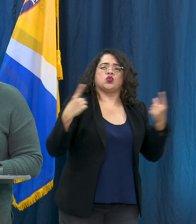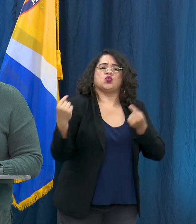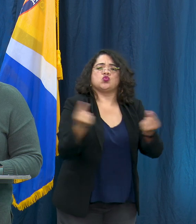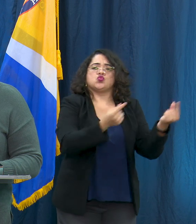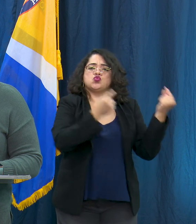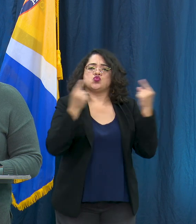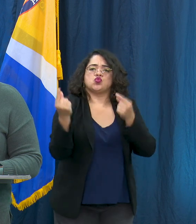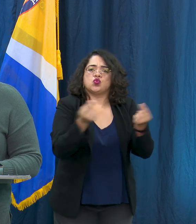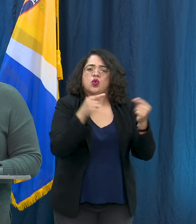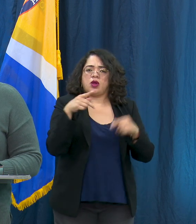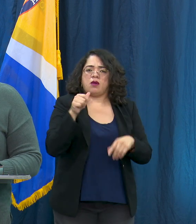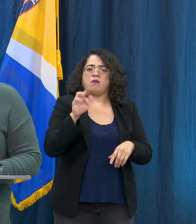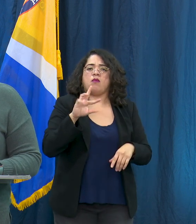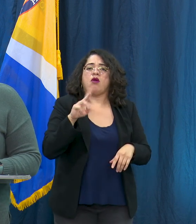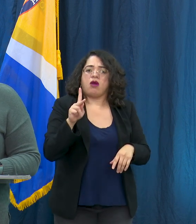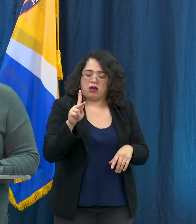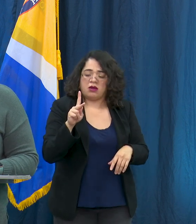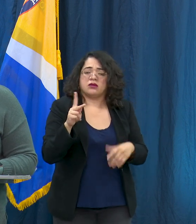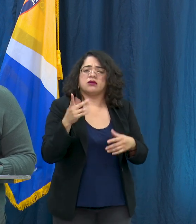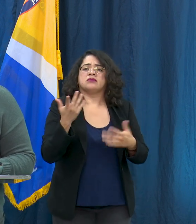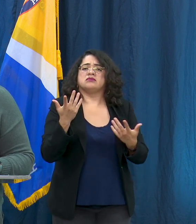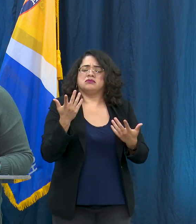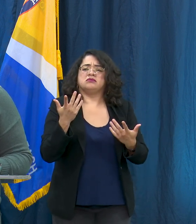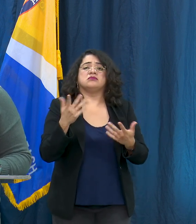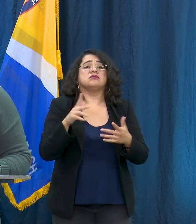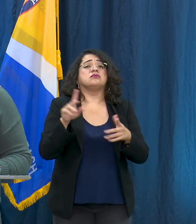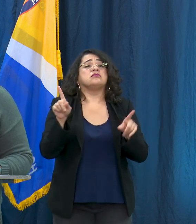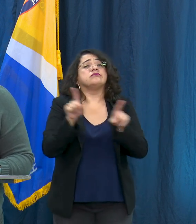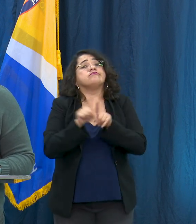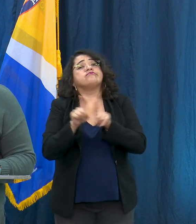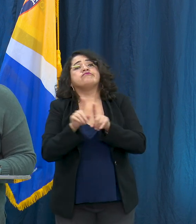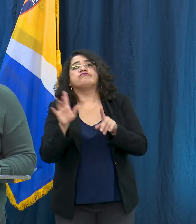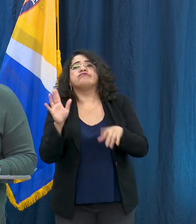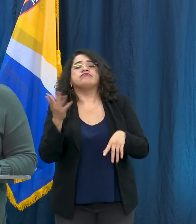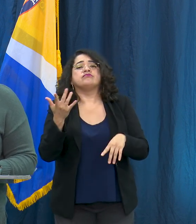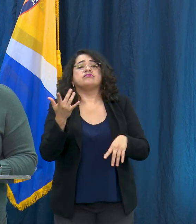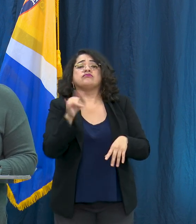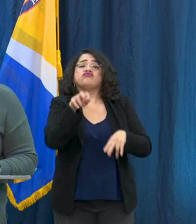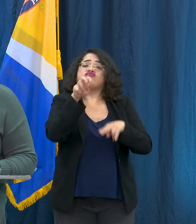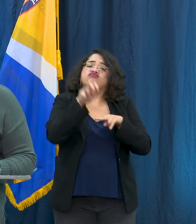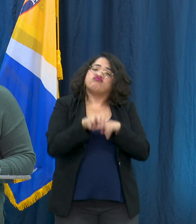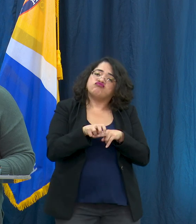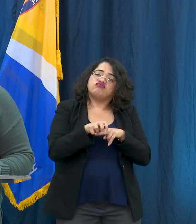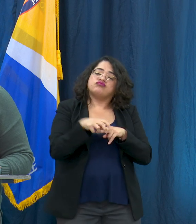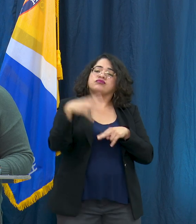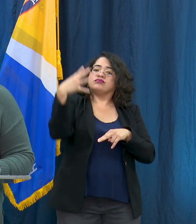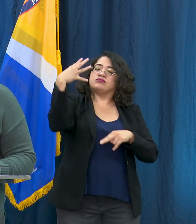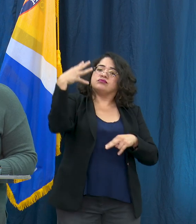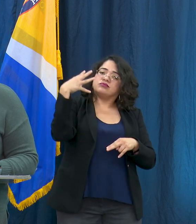las actividades so Natividad as passive as como de Mandal soul and a playa heed